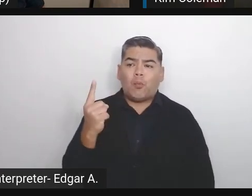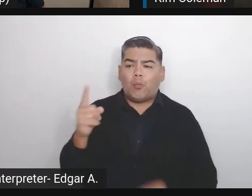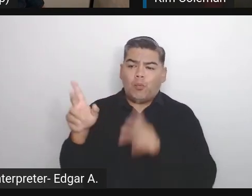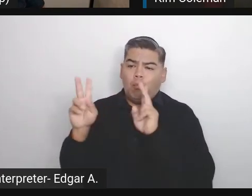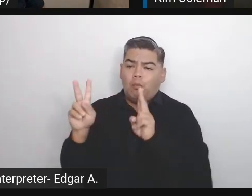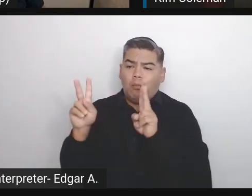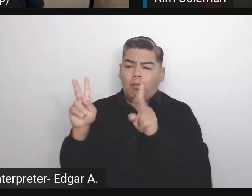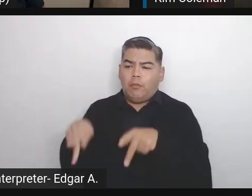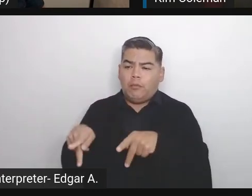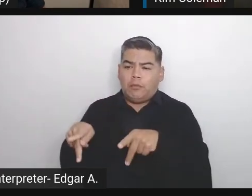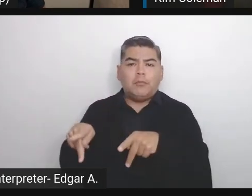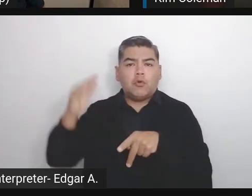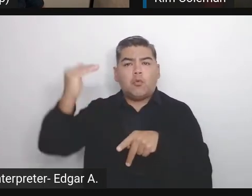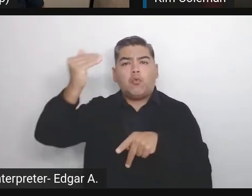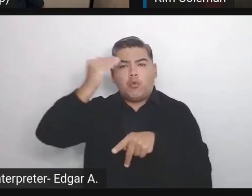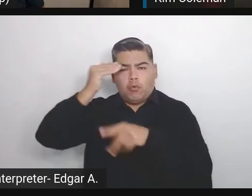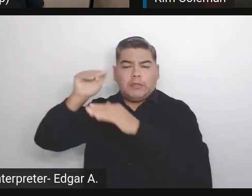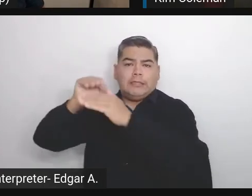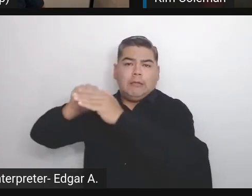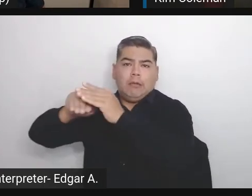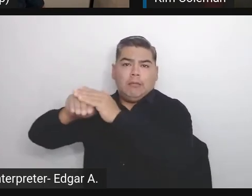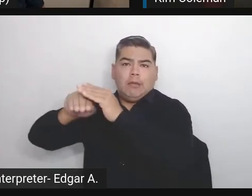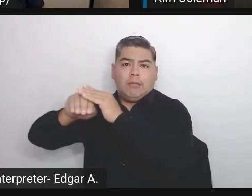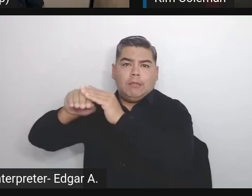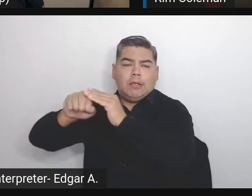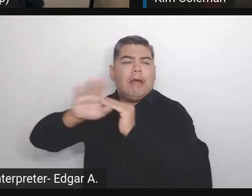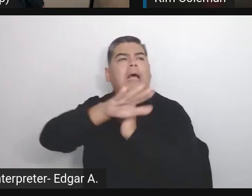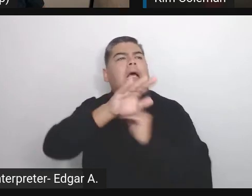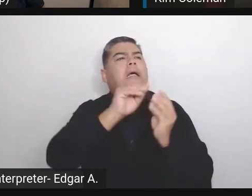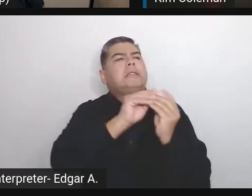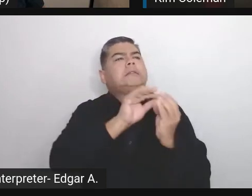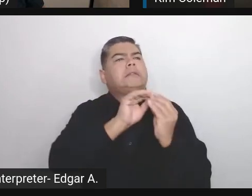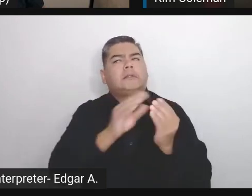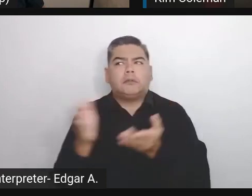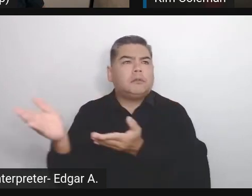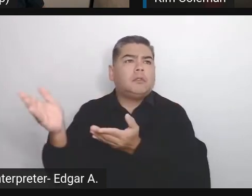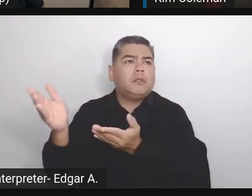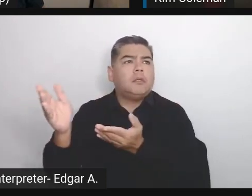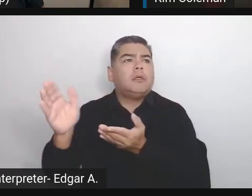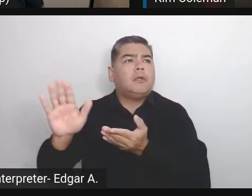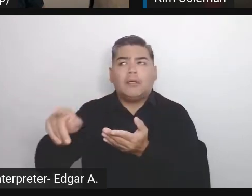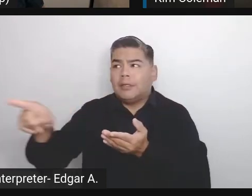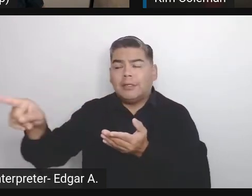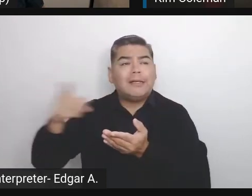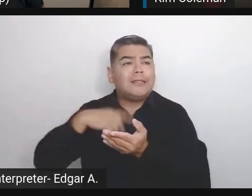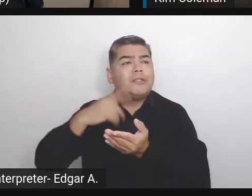who knew about accessibility and was arguing with the rest of the team that, "Hey, there is something like accessibility.